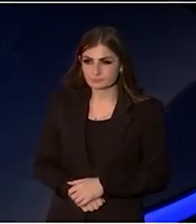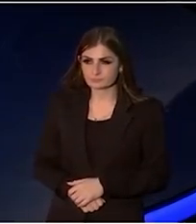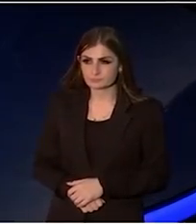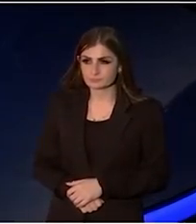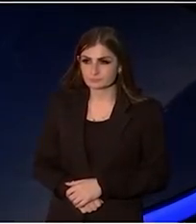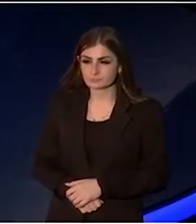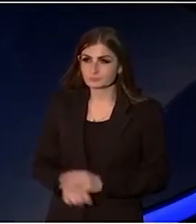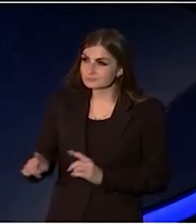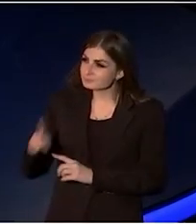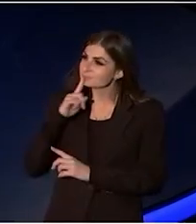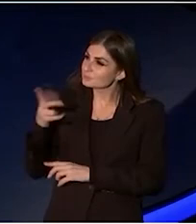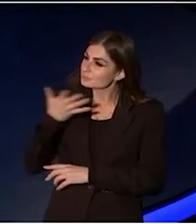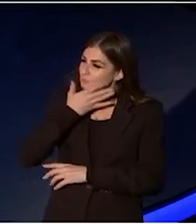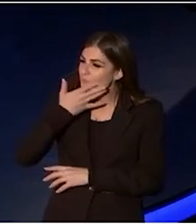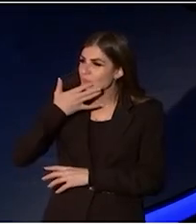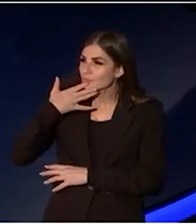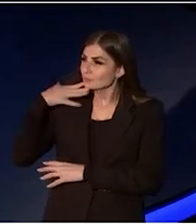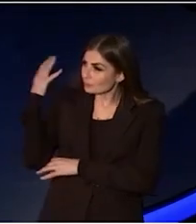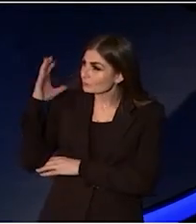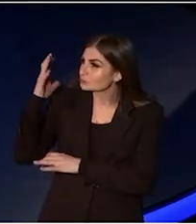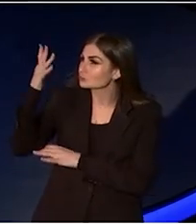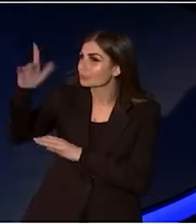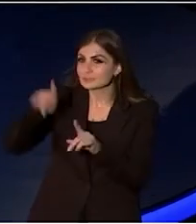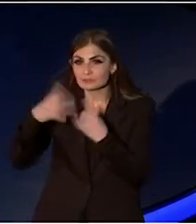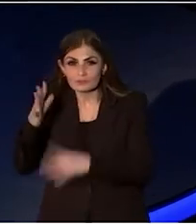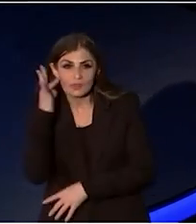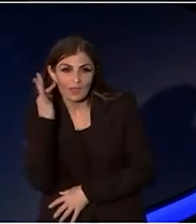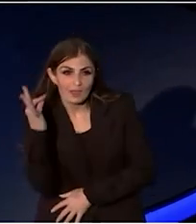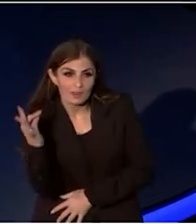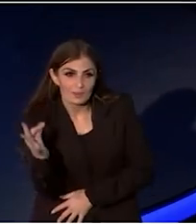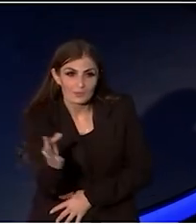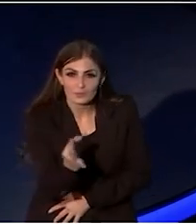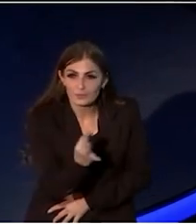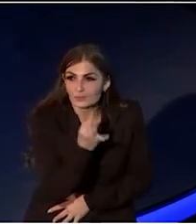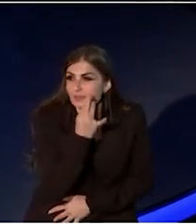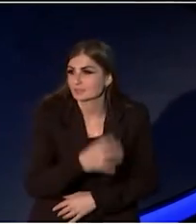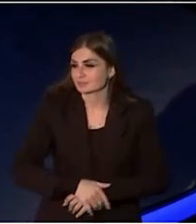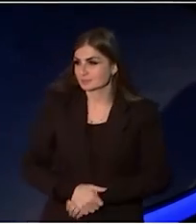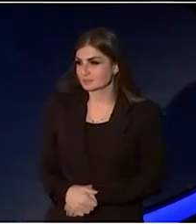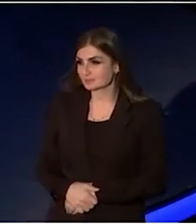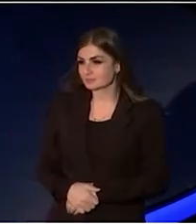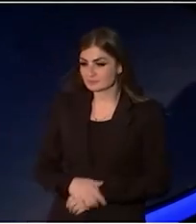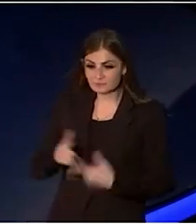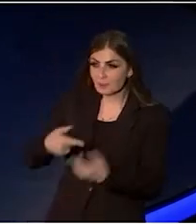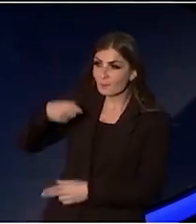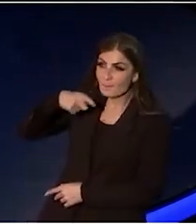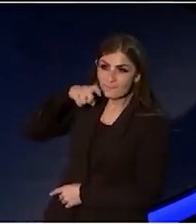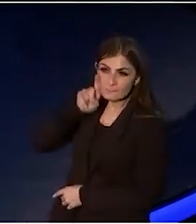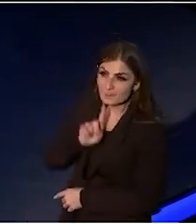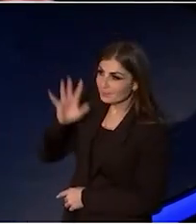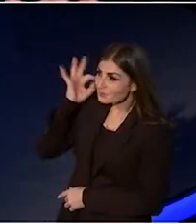The jacaranda trees, the frangipanis, the bougainvilleas sighing into the backyard